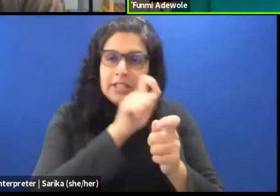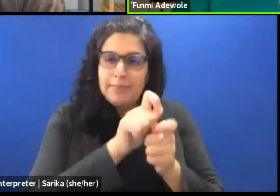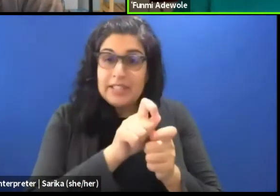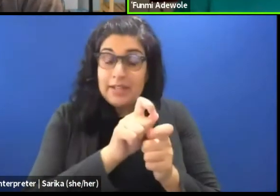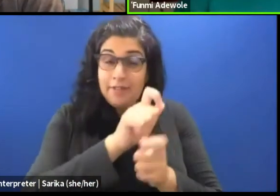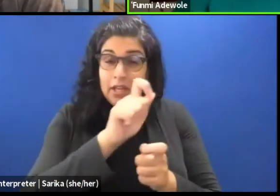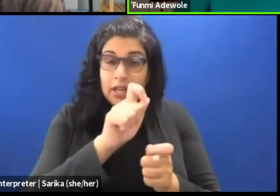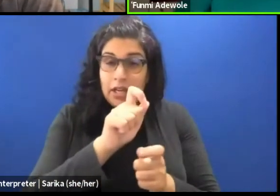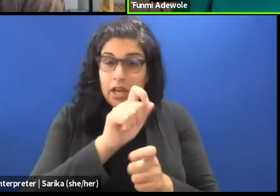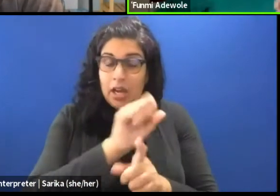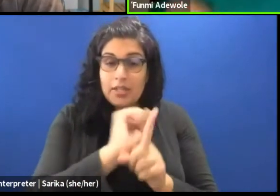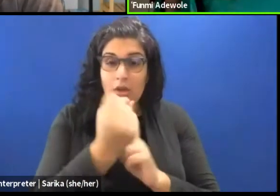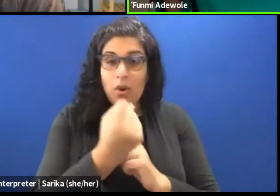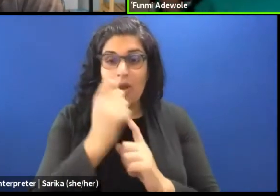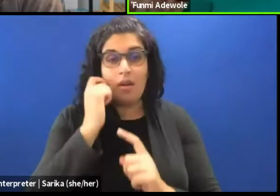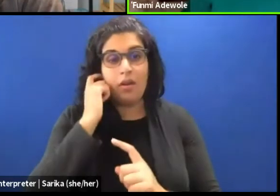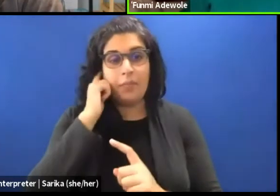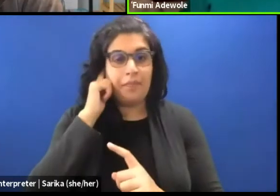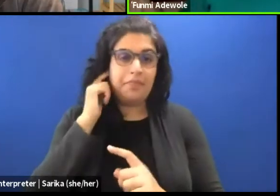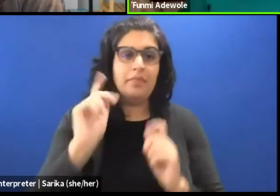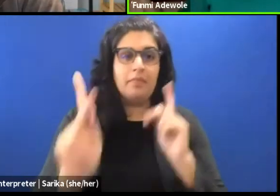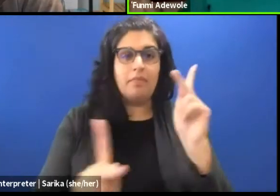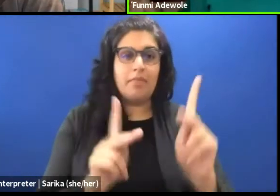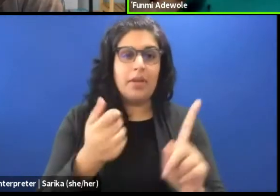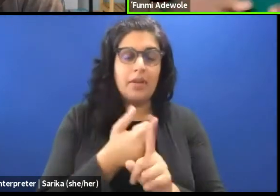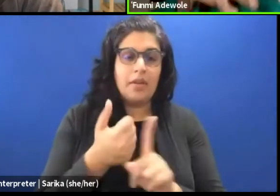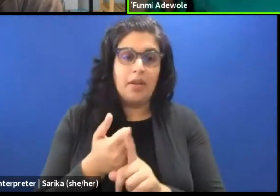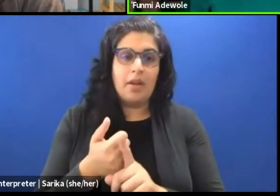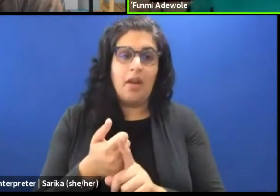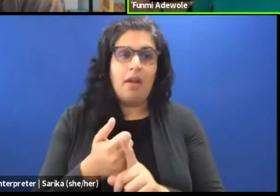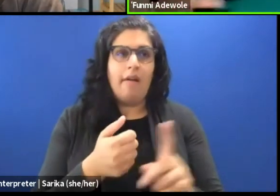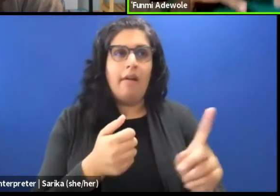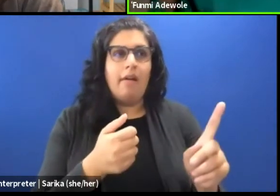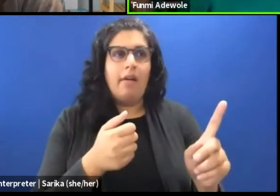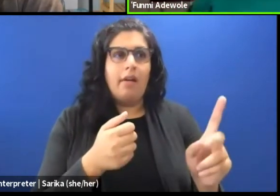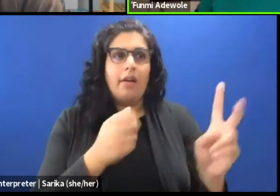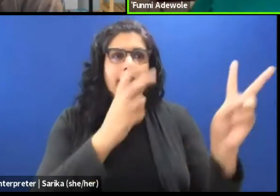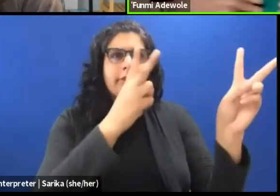where people are drawing on the joint history